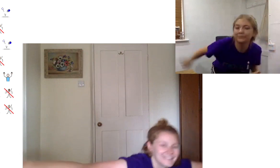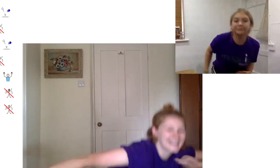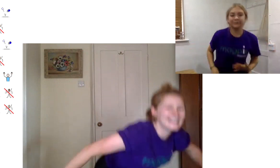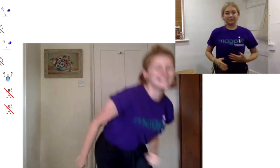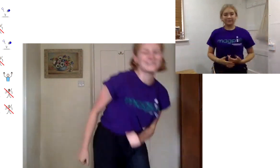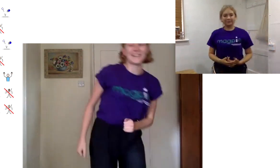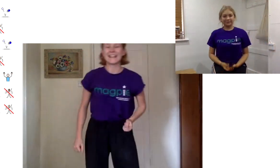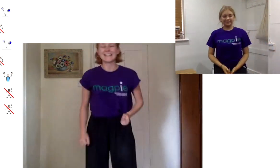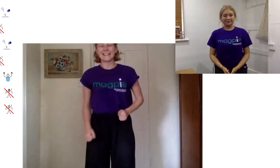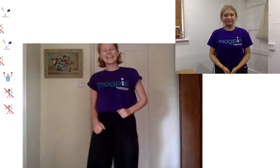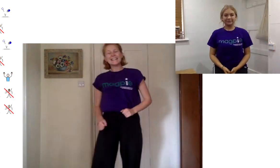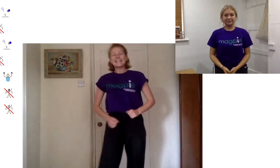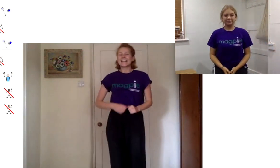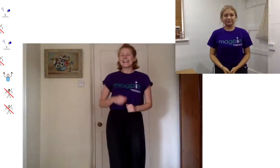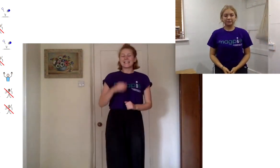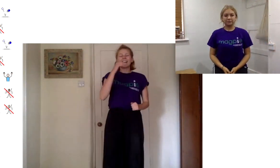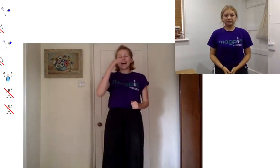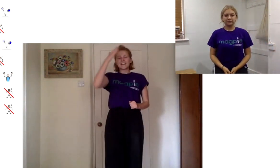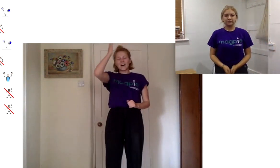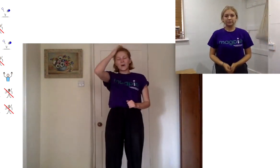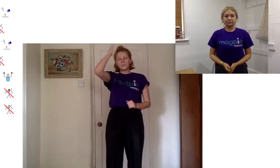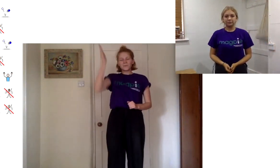brilliant fantastic so let's try adding that on